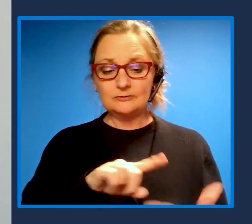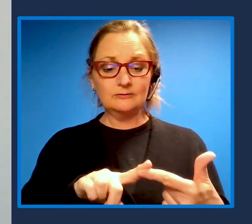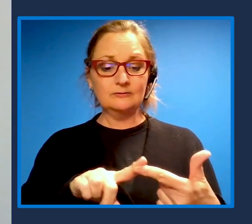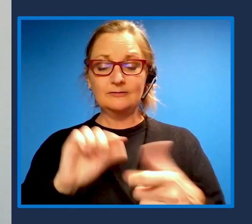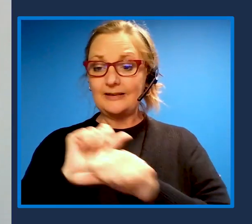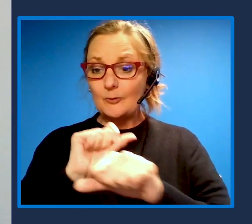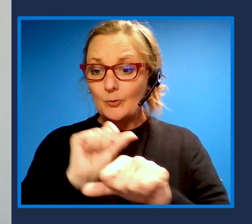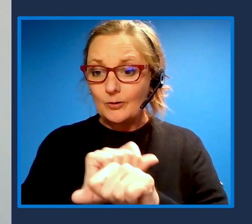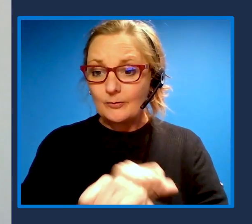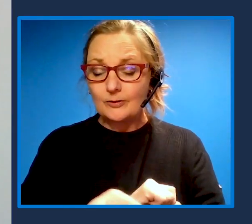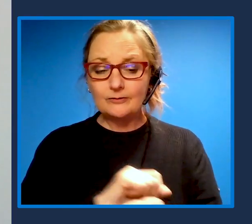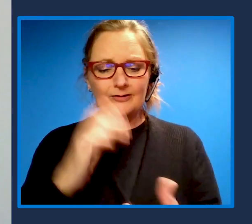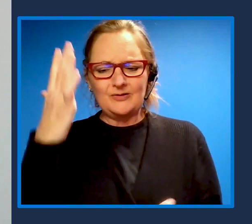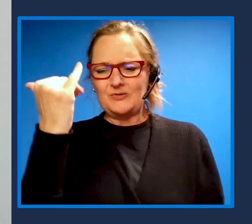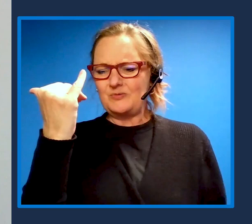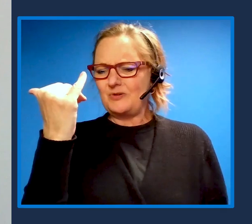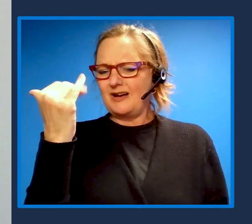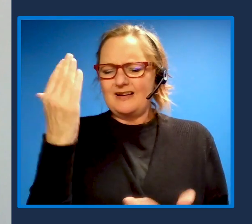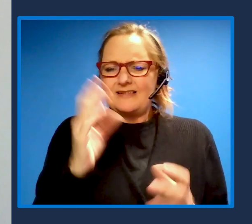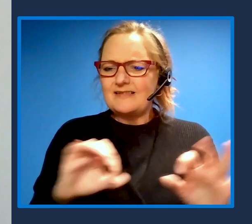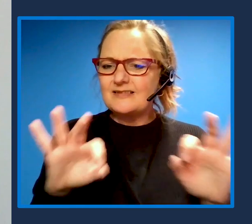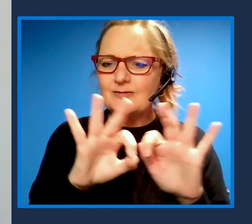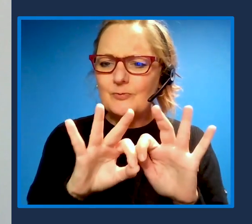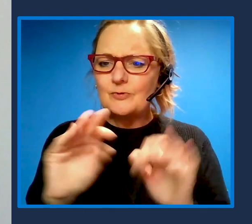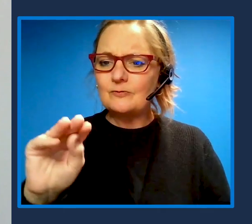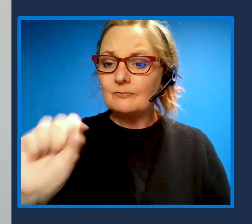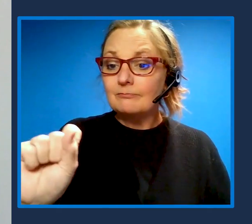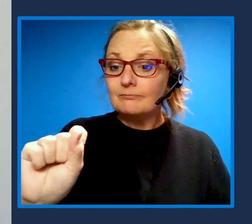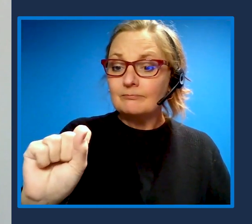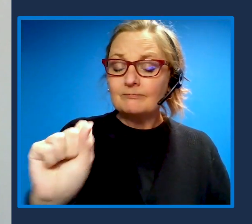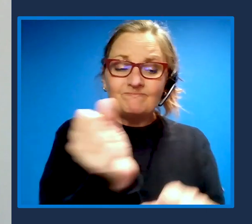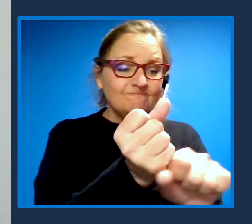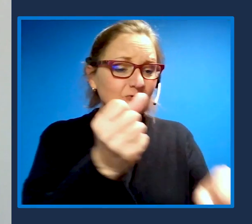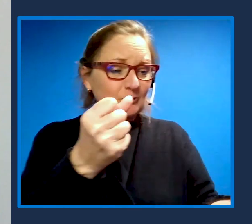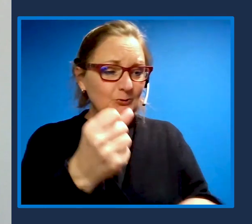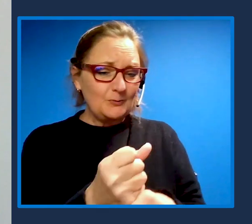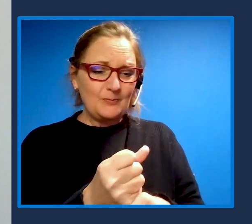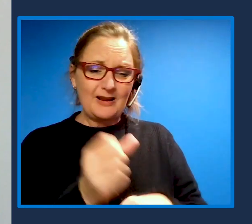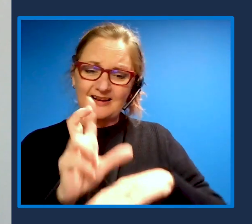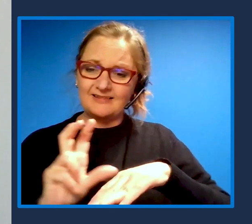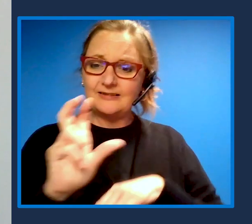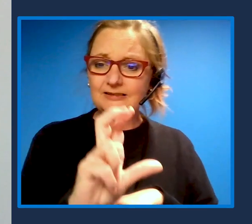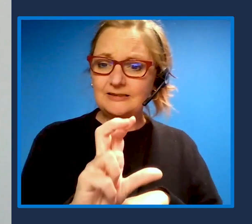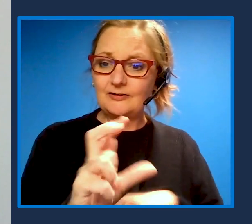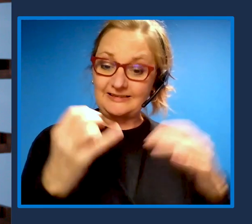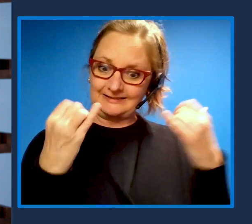Why is this so important for Microsoft to be making this investment at this time?